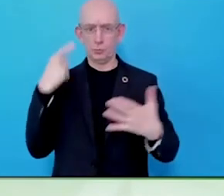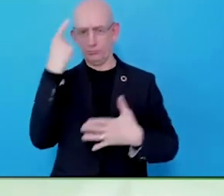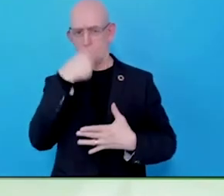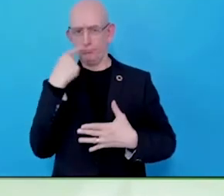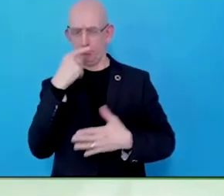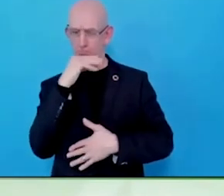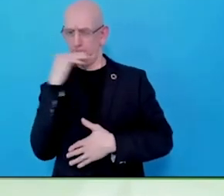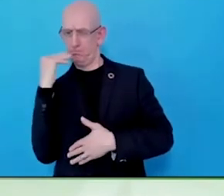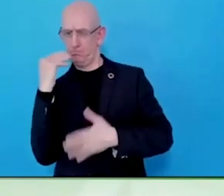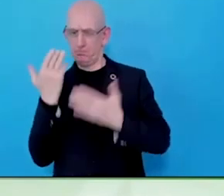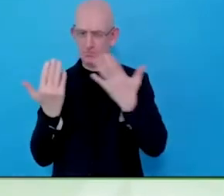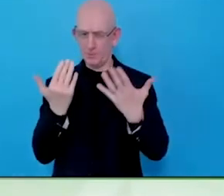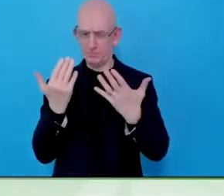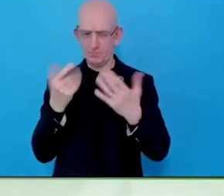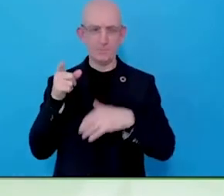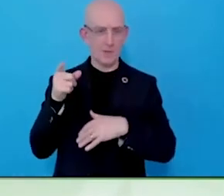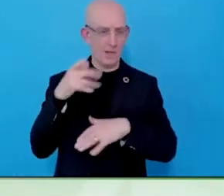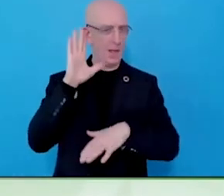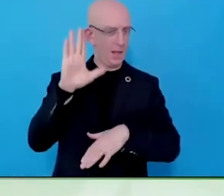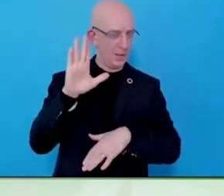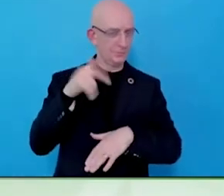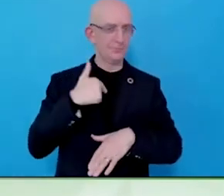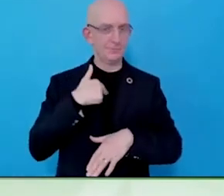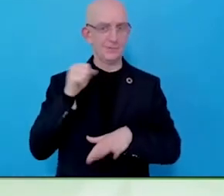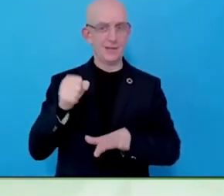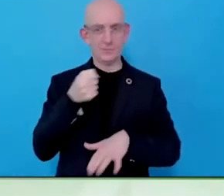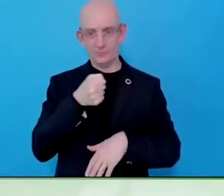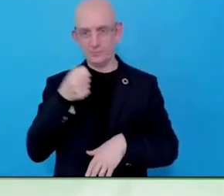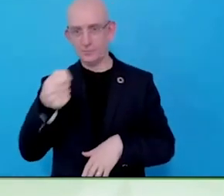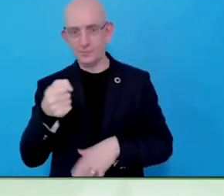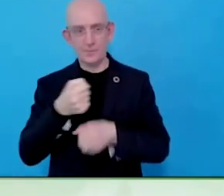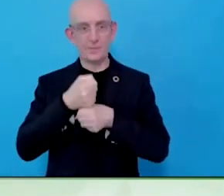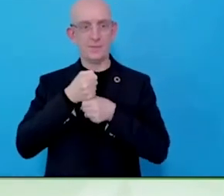I say it inclusive business creates inclusive societies and we